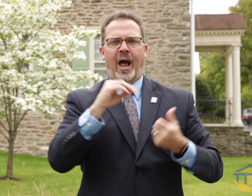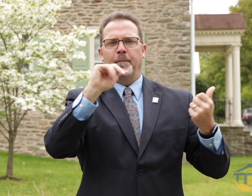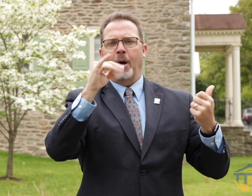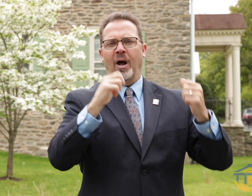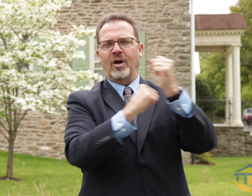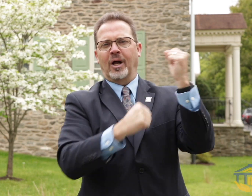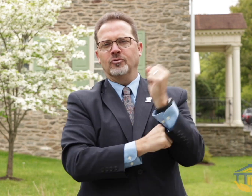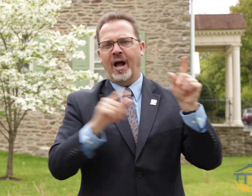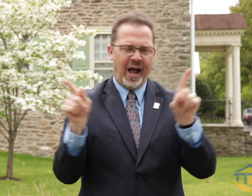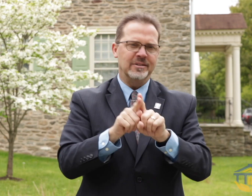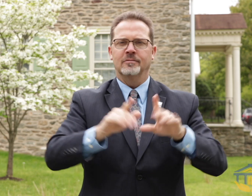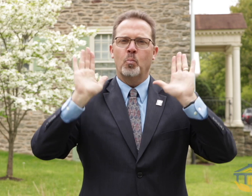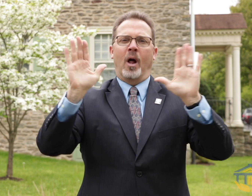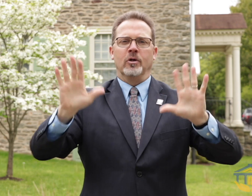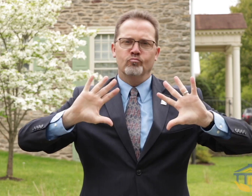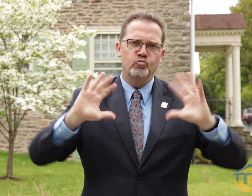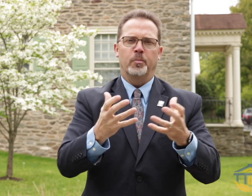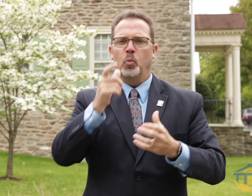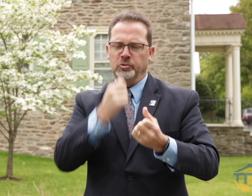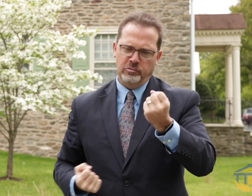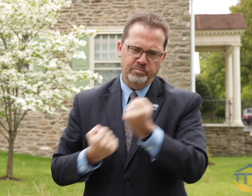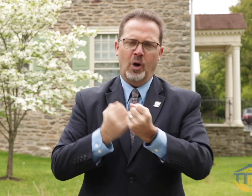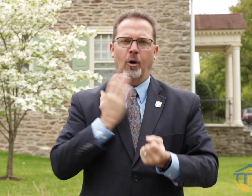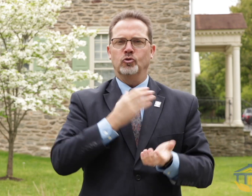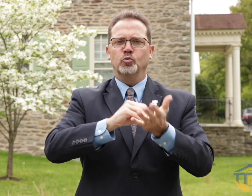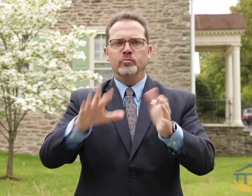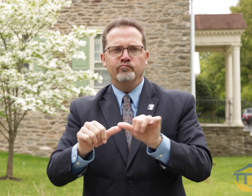that includes. We hope that everyone will get involved and get on board to support